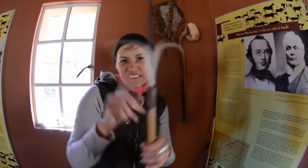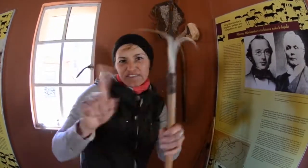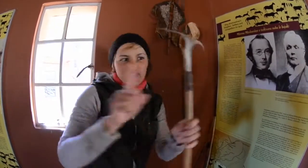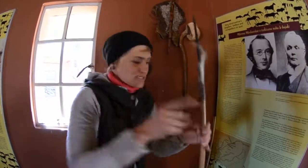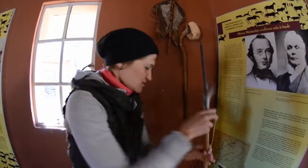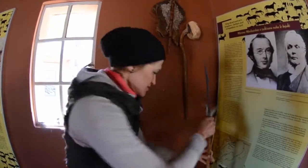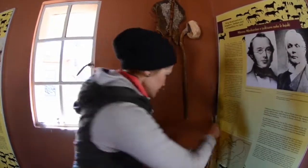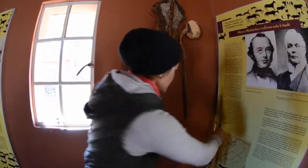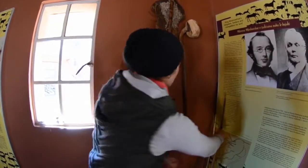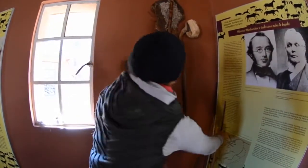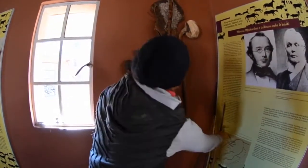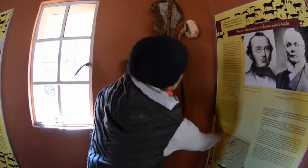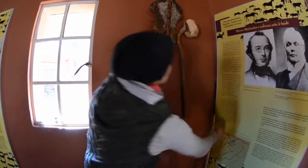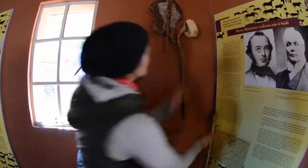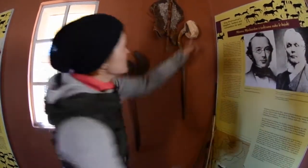This is another design of a spear.